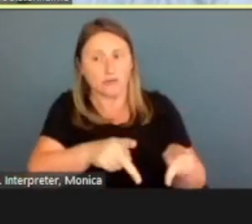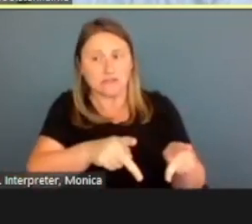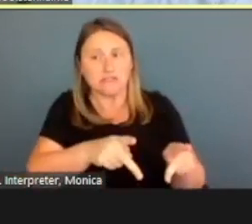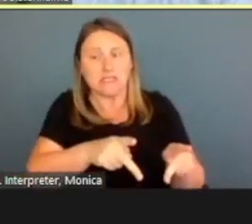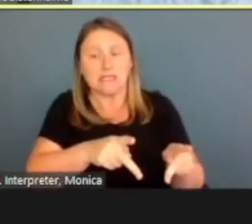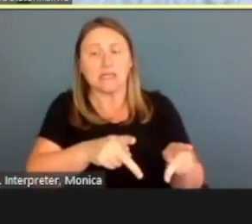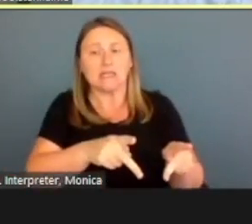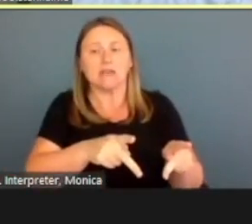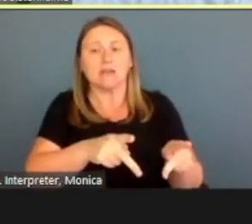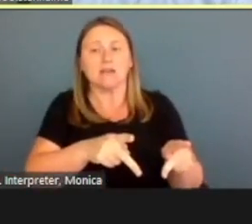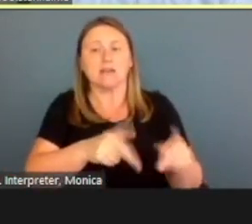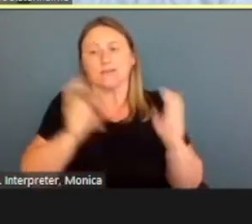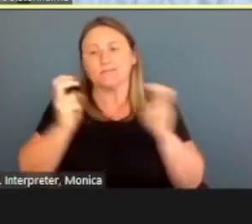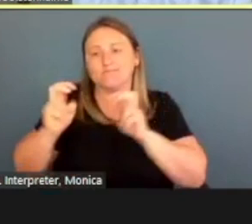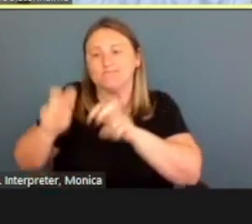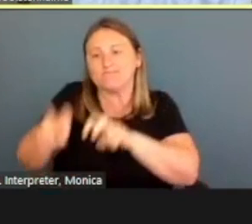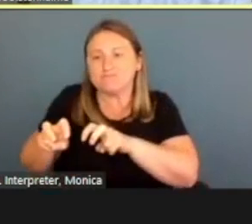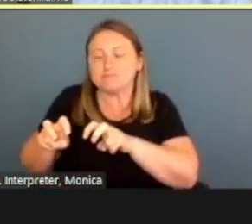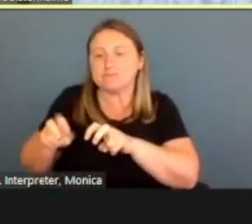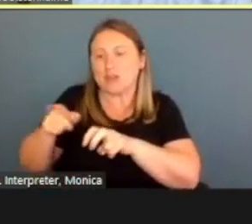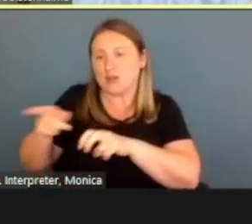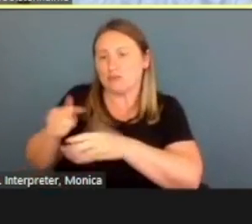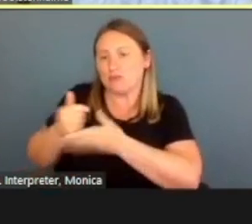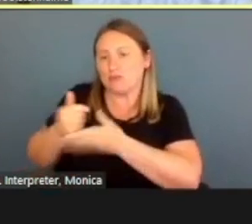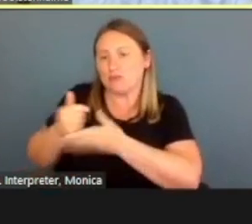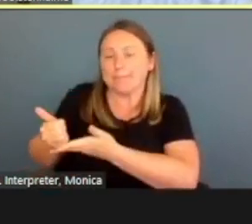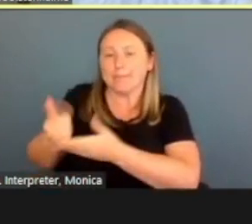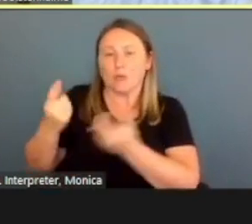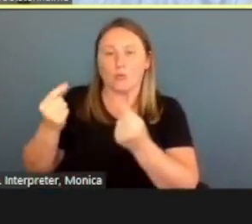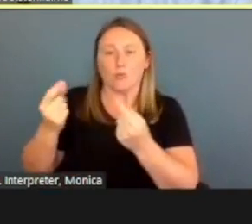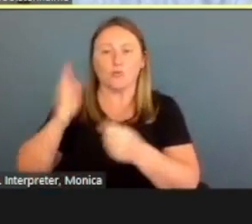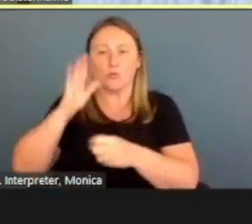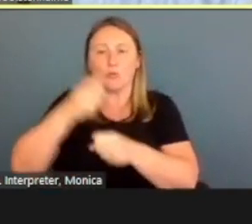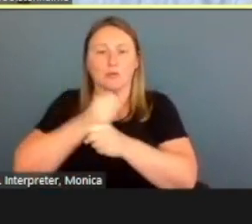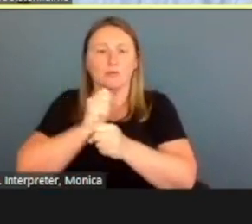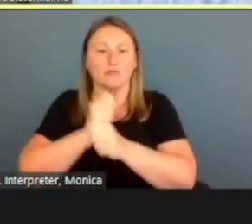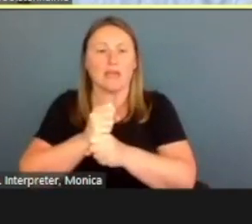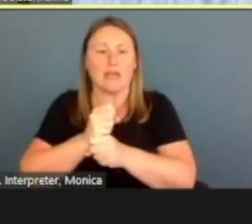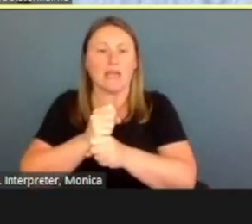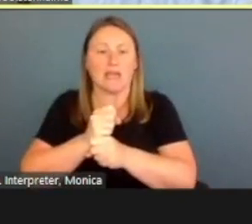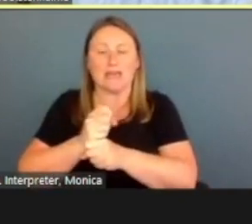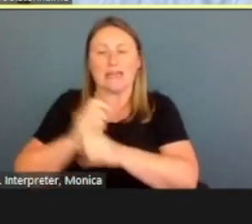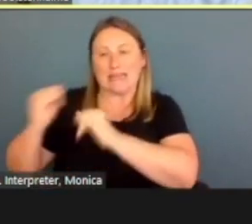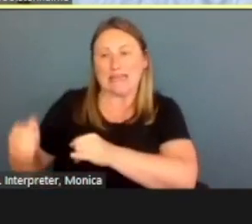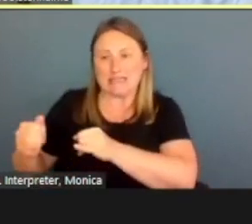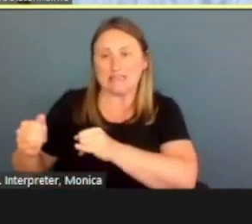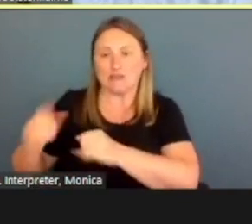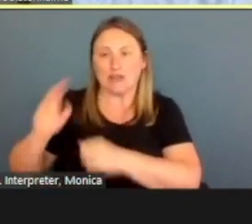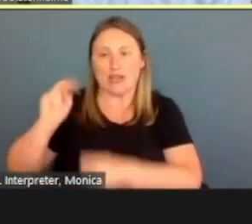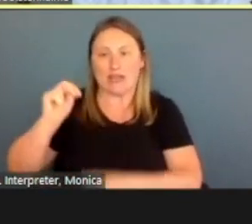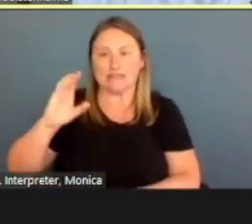they're sitting next to you and you're applying, the idea is you'll be creating an individual NCID for them.